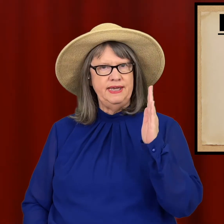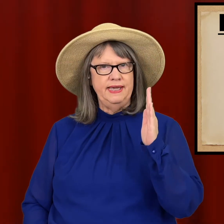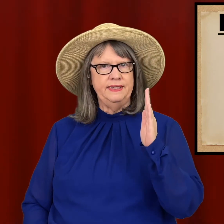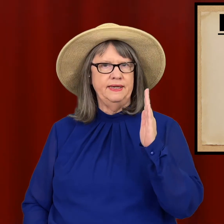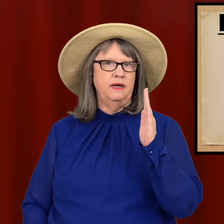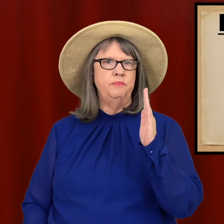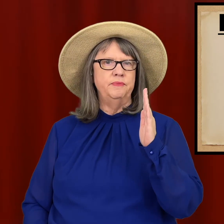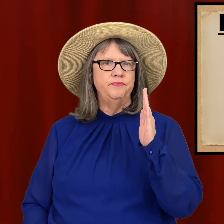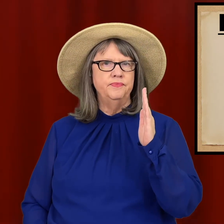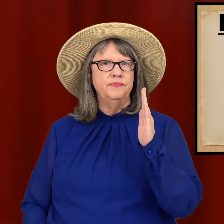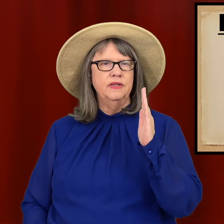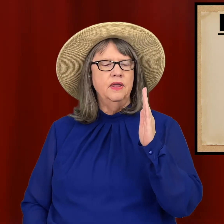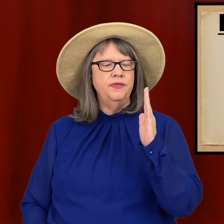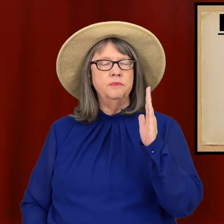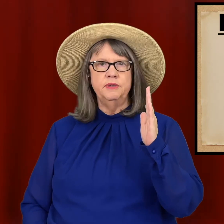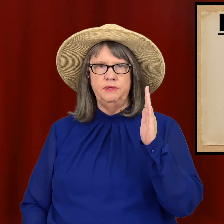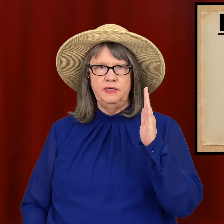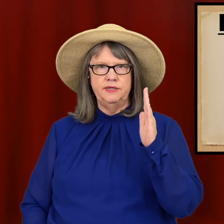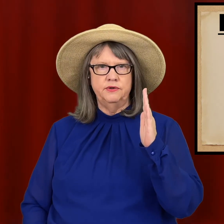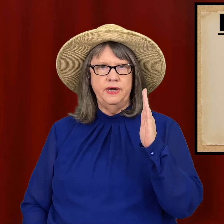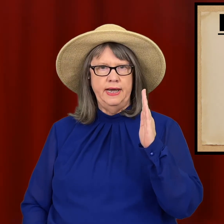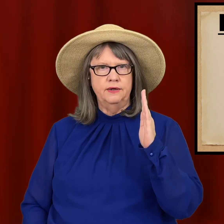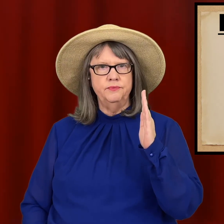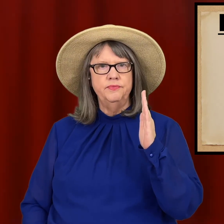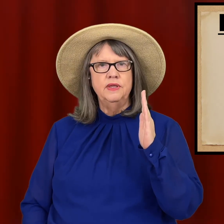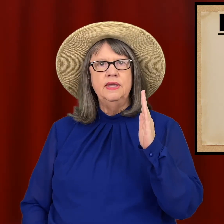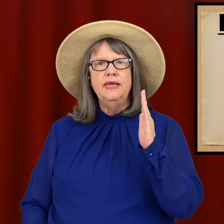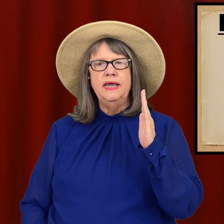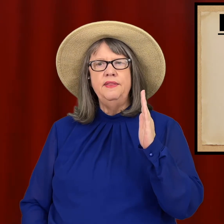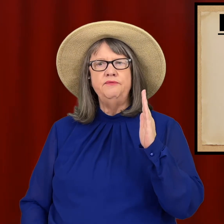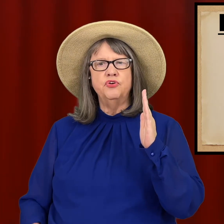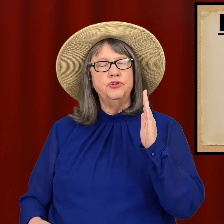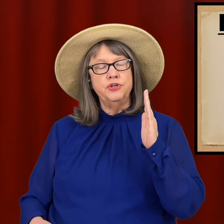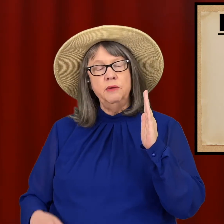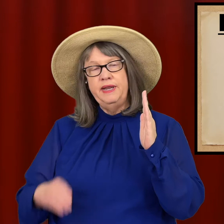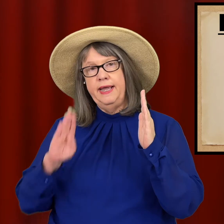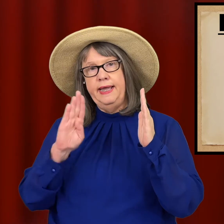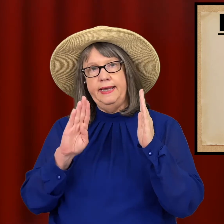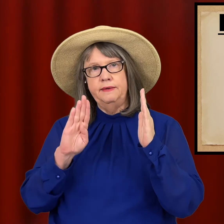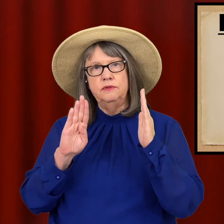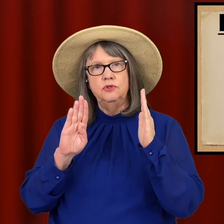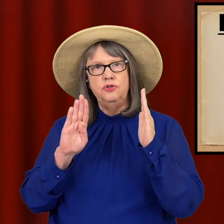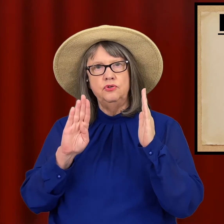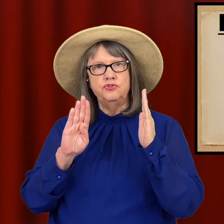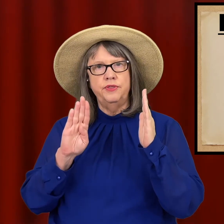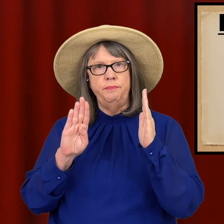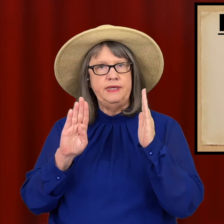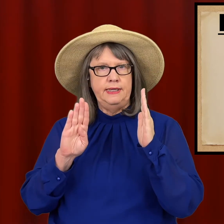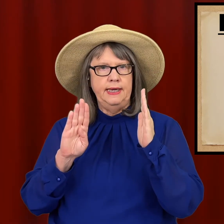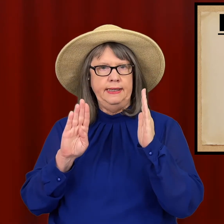hand up thumb can be in or out. And then for your dominant hand, use the B hand